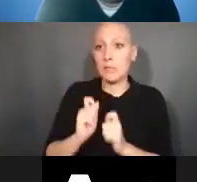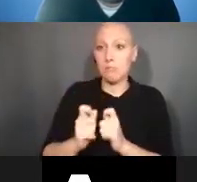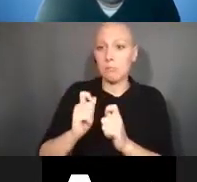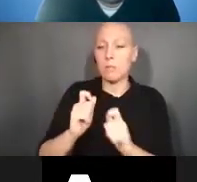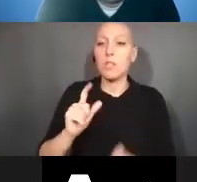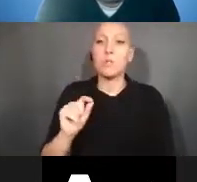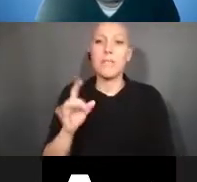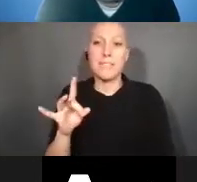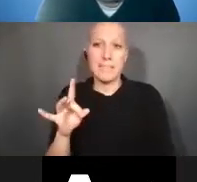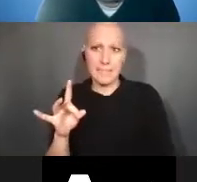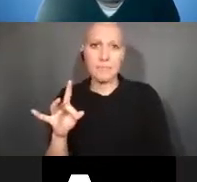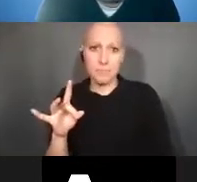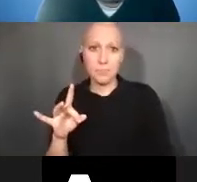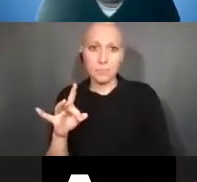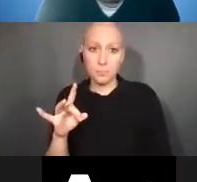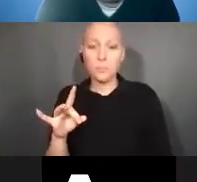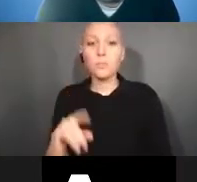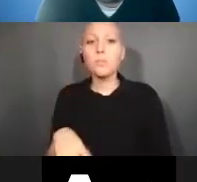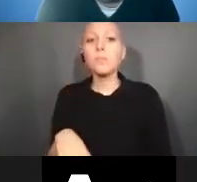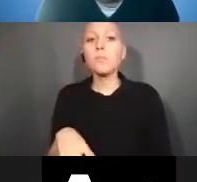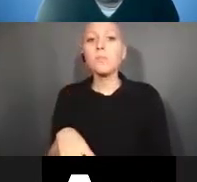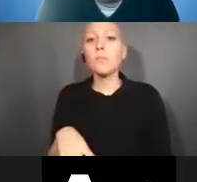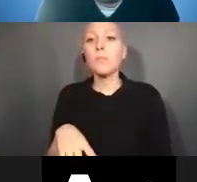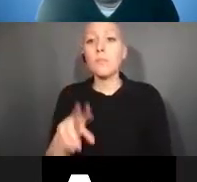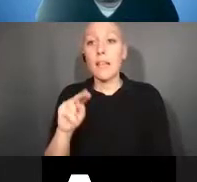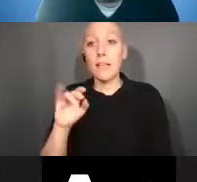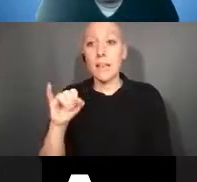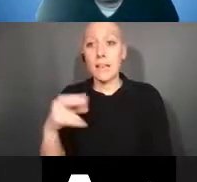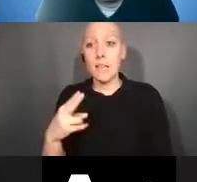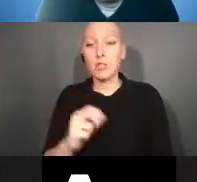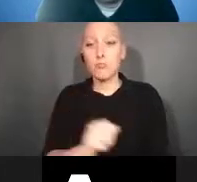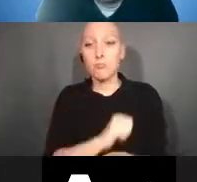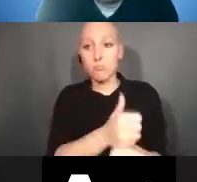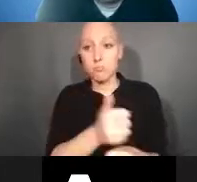The NIH implementation for all subject inventions